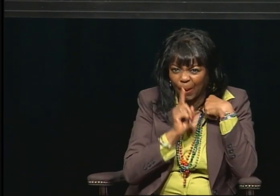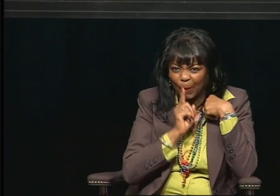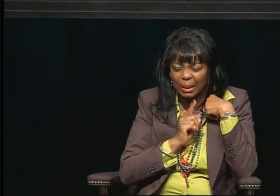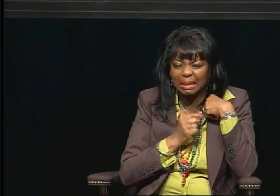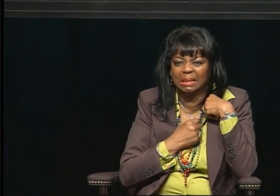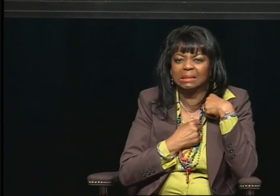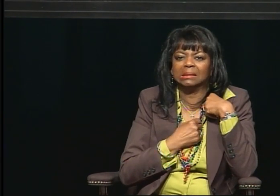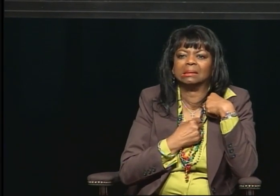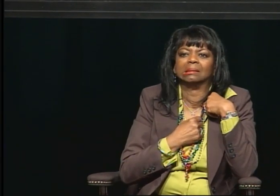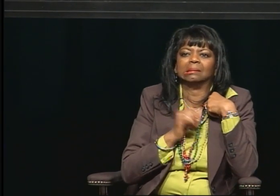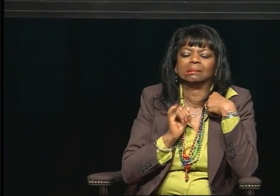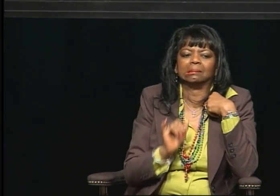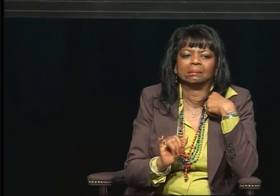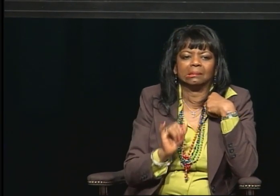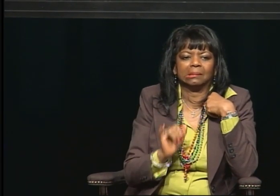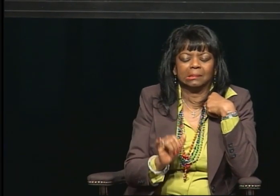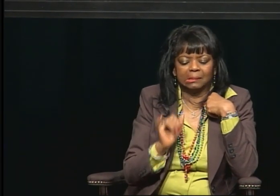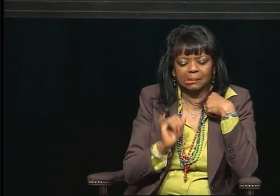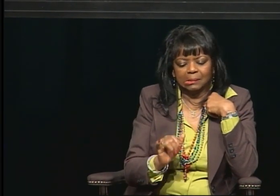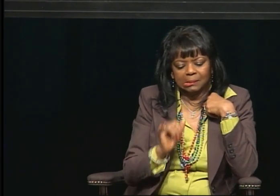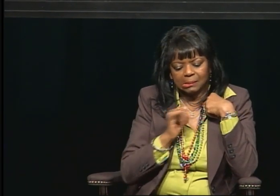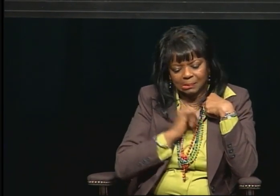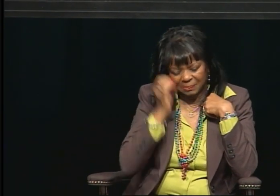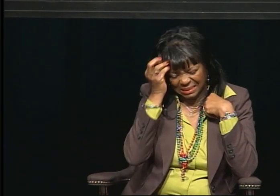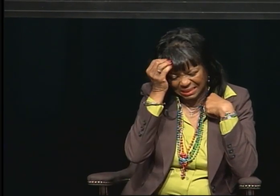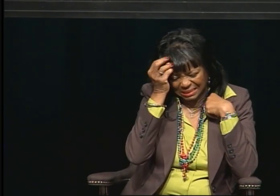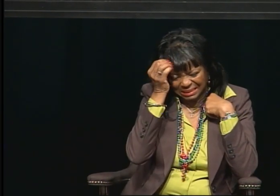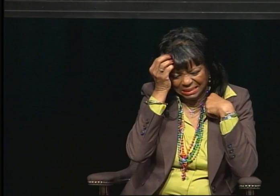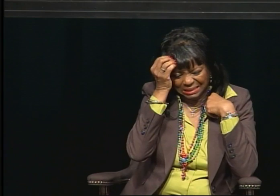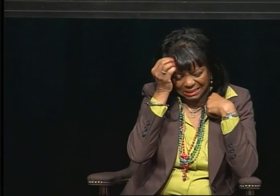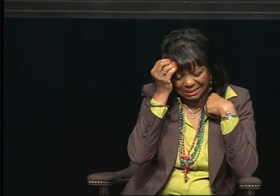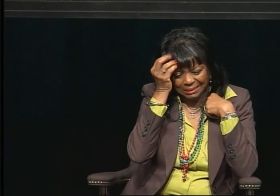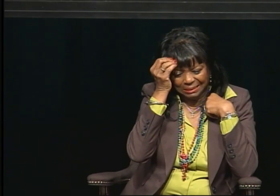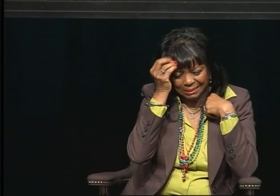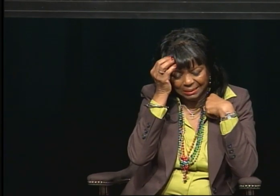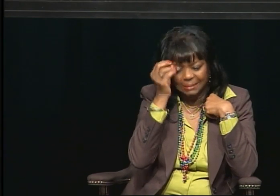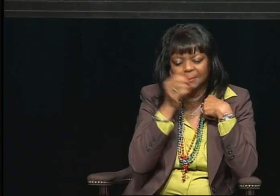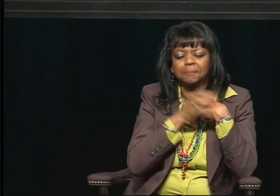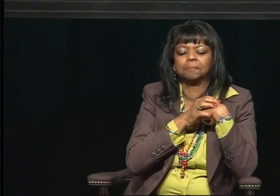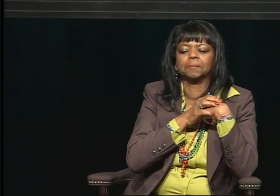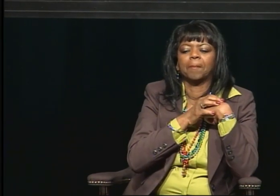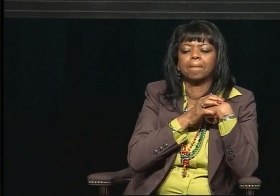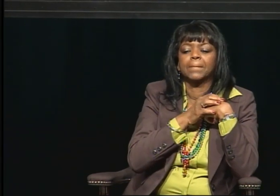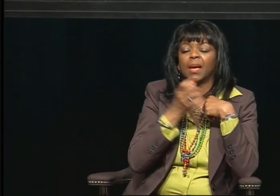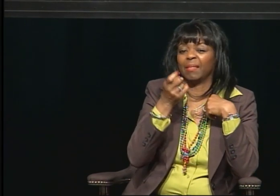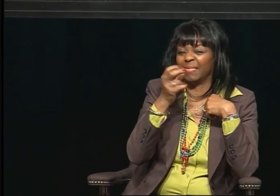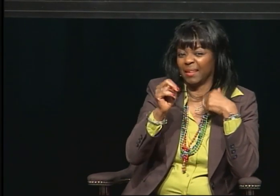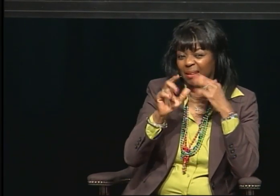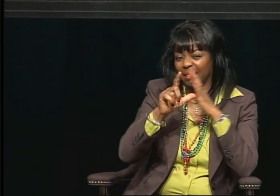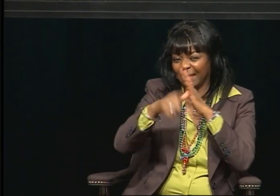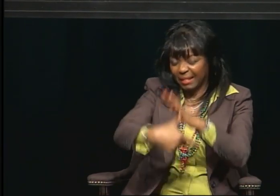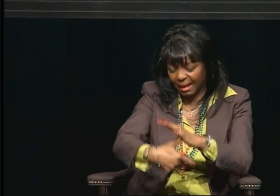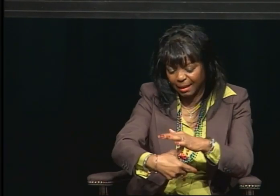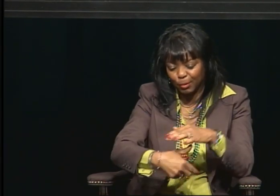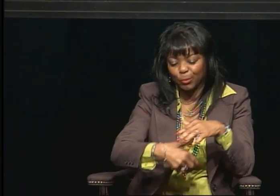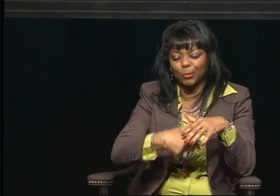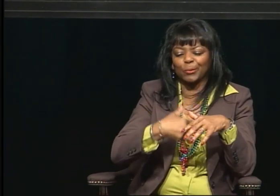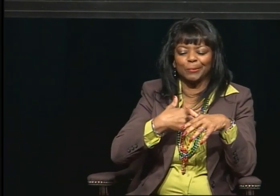So I continued to think about it. And some time later, years went by, when I applied